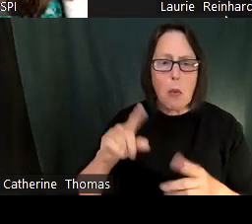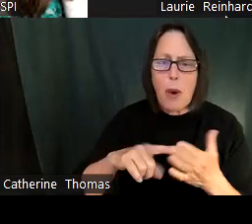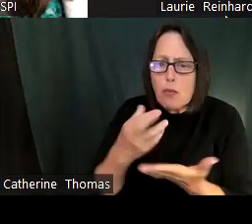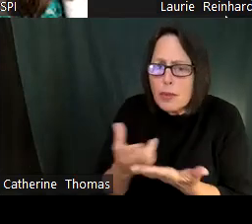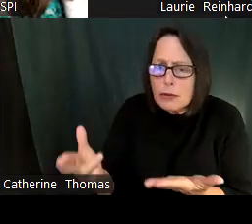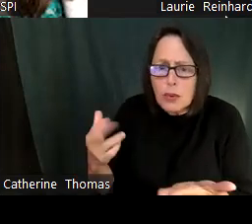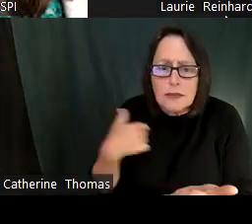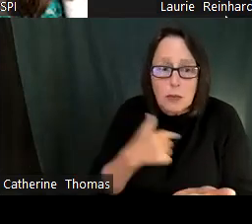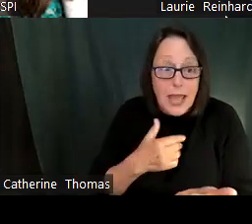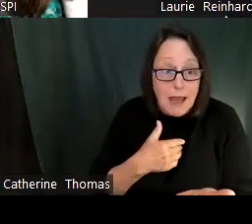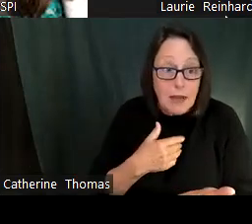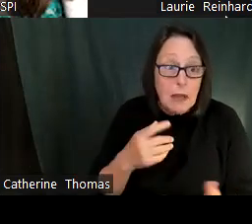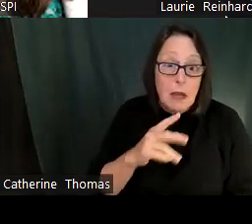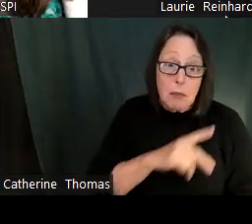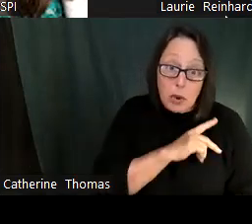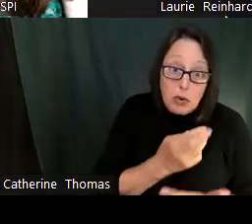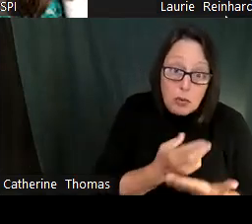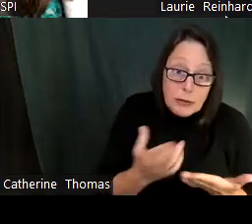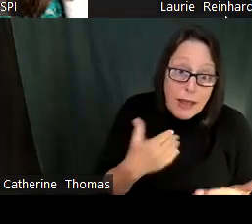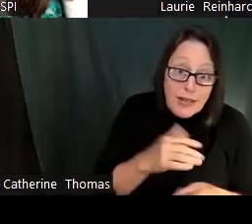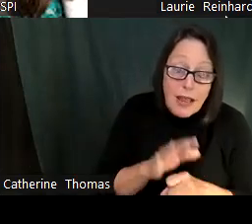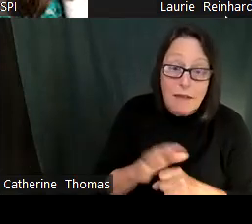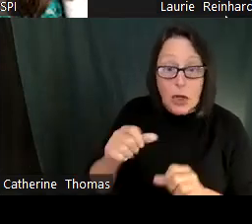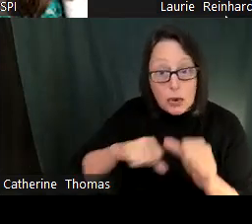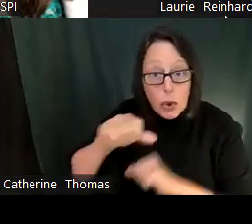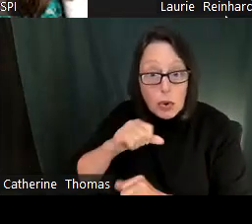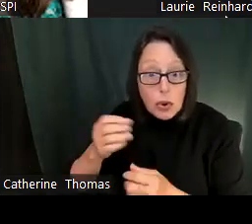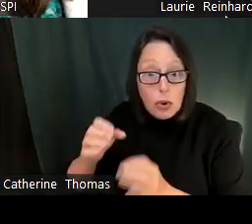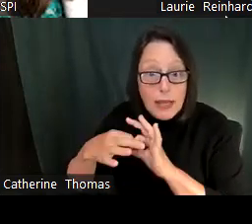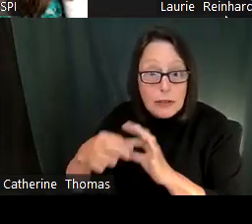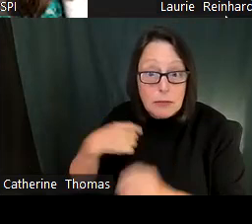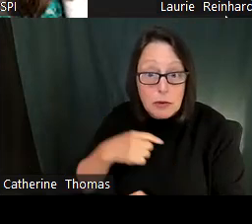But it's not, it is based on what is in our environment, not just in our context, but what are the resources that we have?